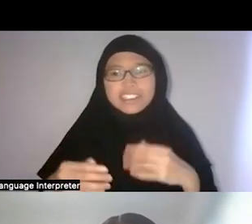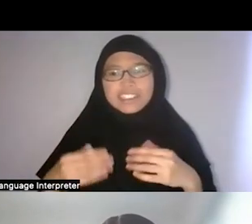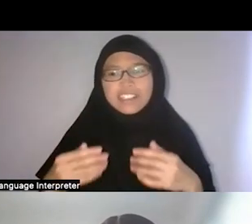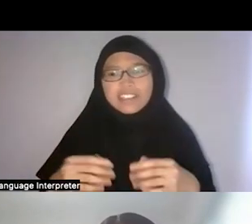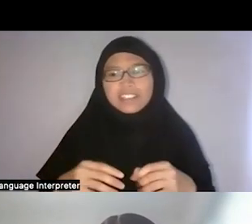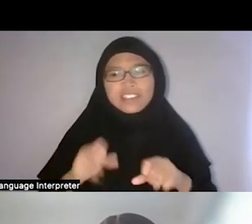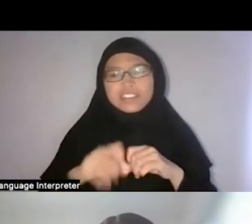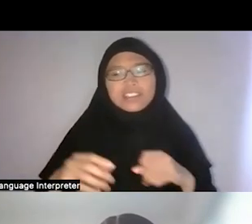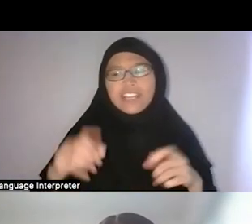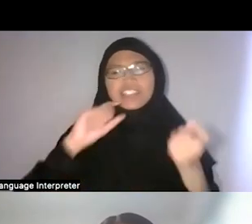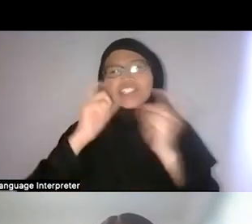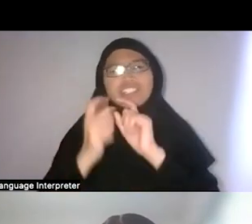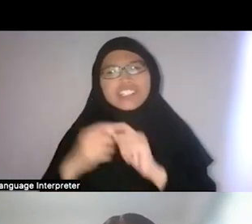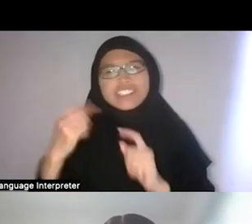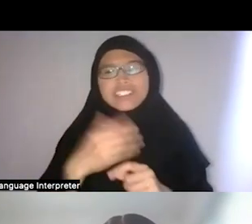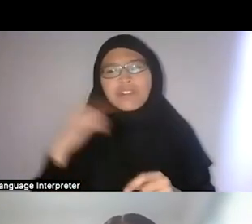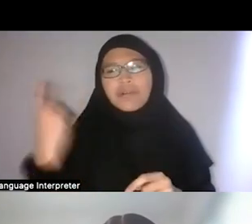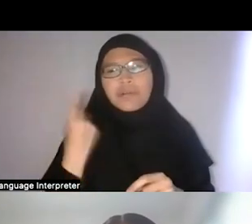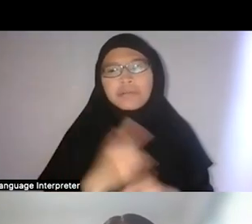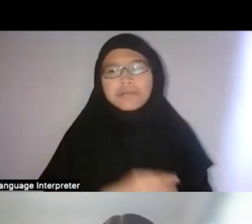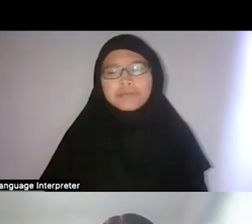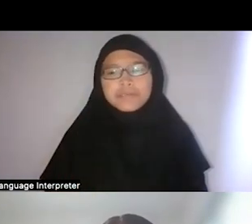So I mean they’re changing these things all the time, and it, you know...